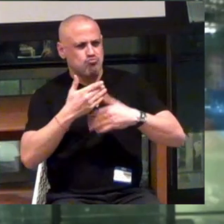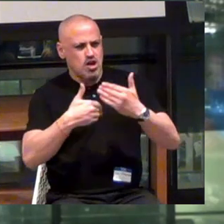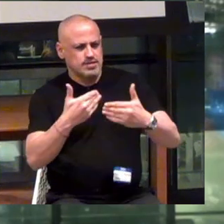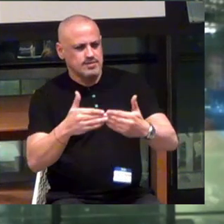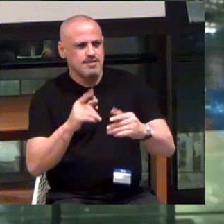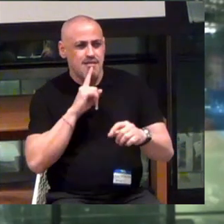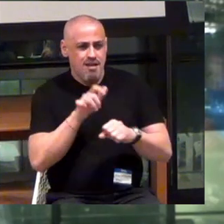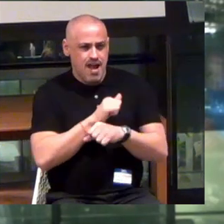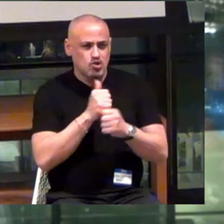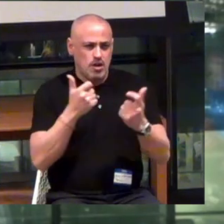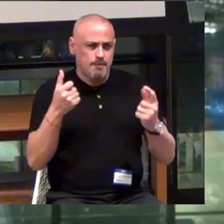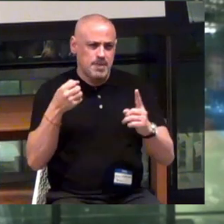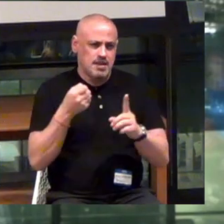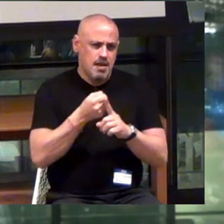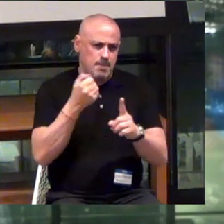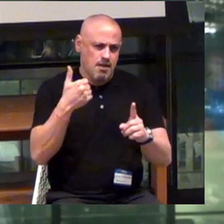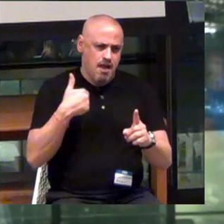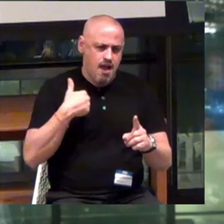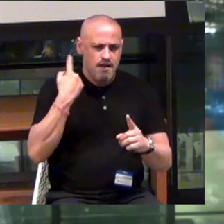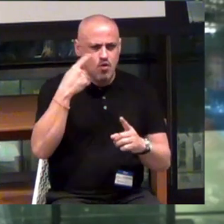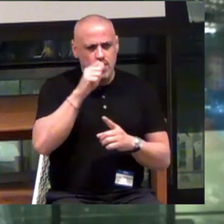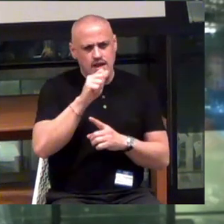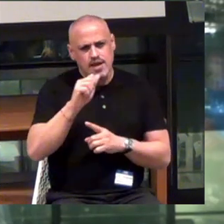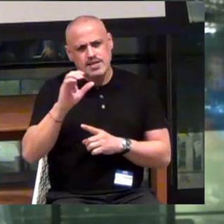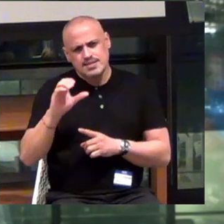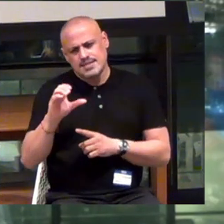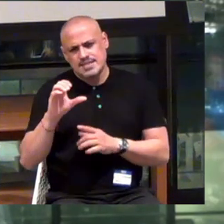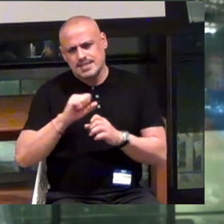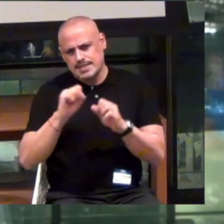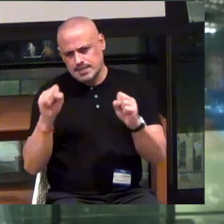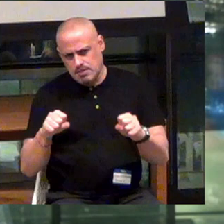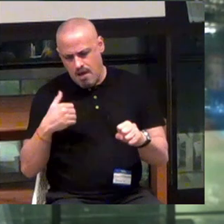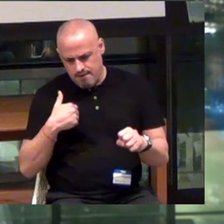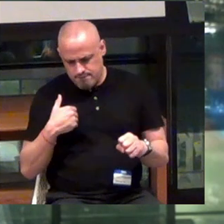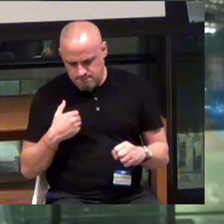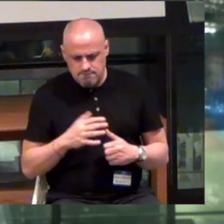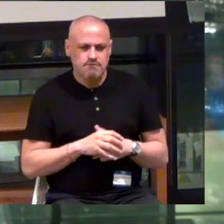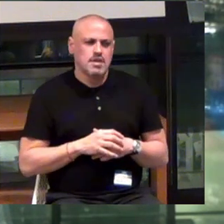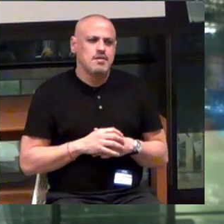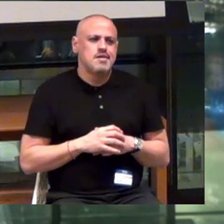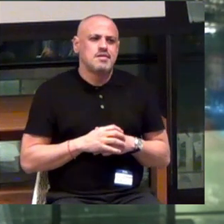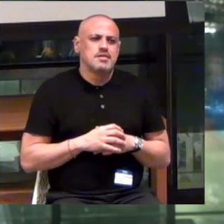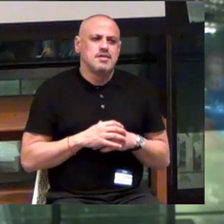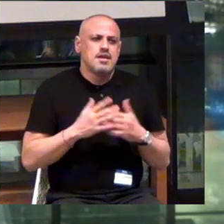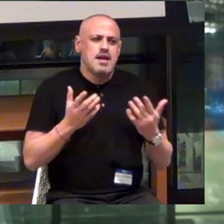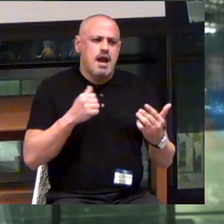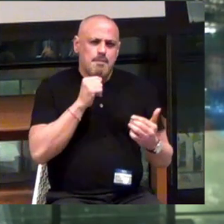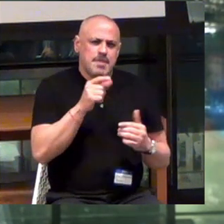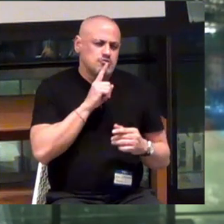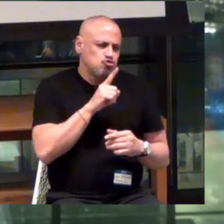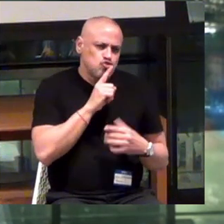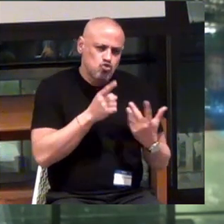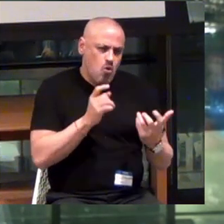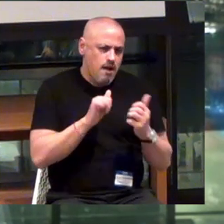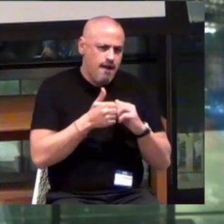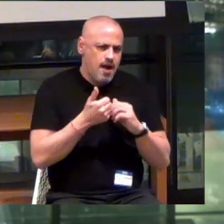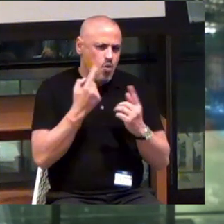have a big implication for the AAC systems. And I'm not quite sure how it would work.